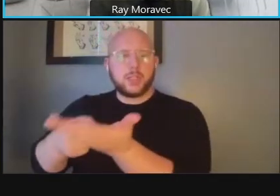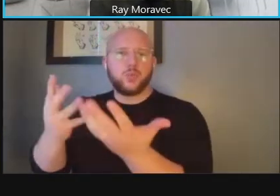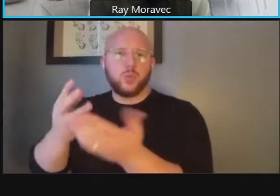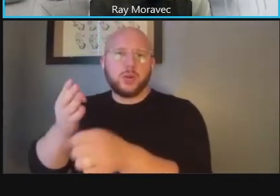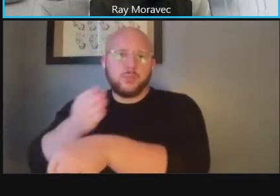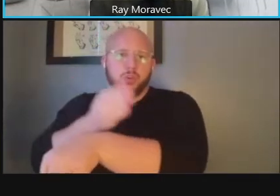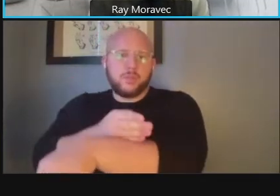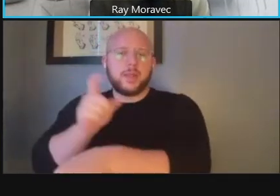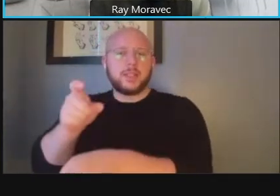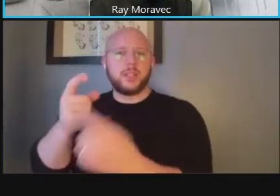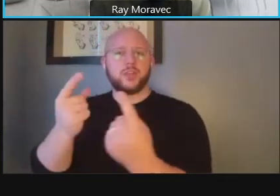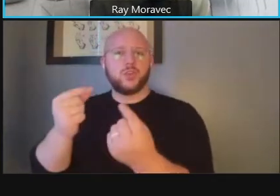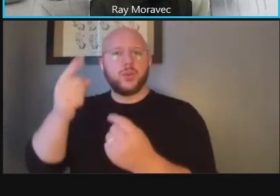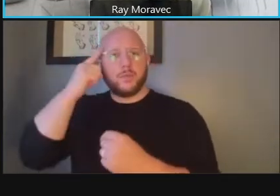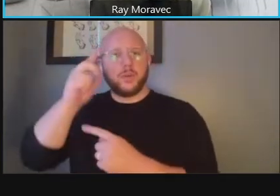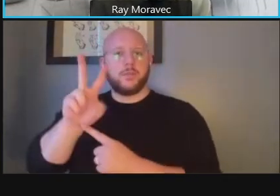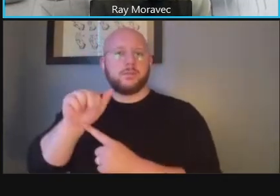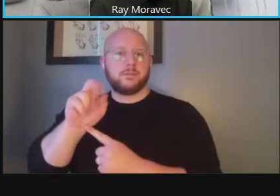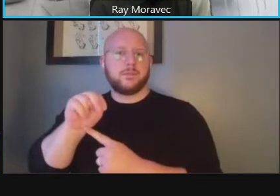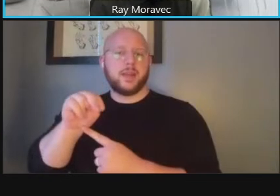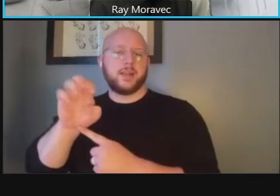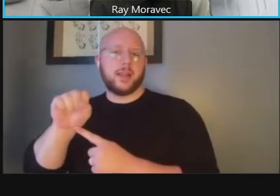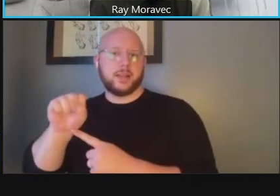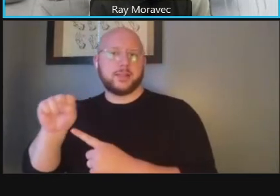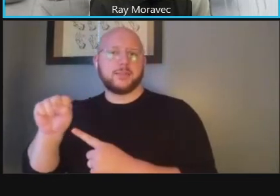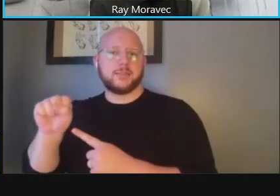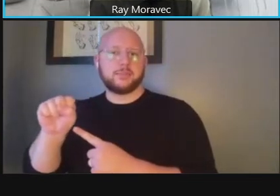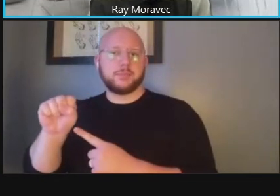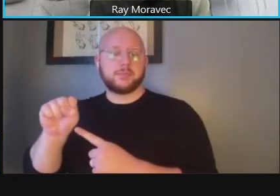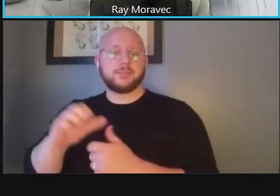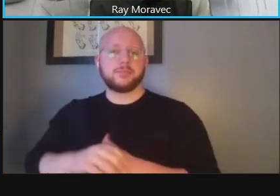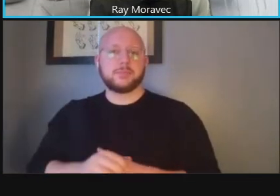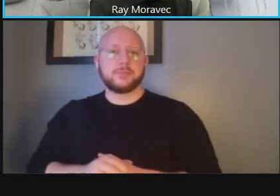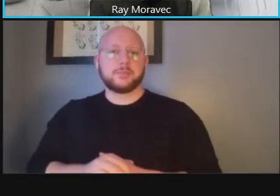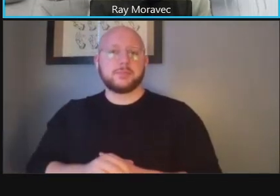and then of course looking at public space and opportunities there to blend this in with the